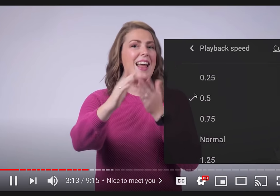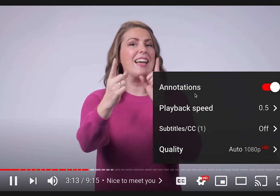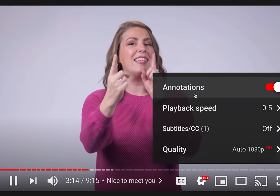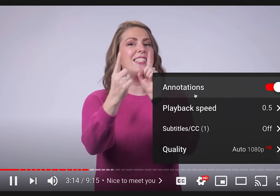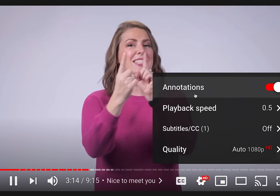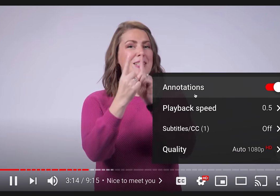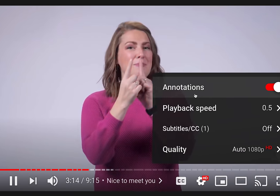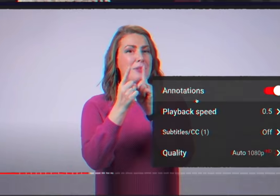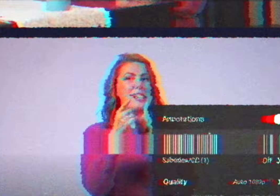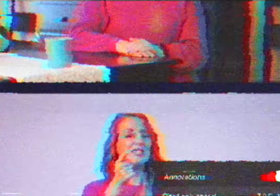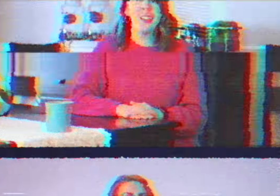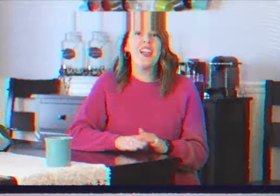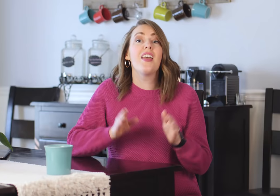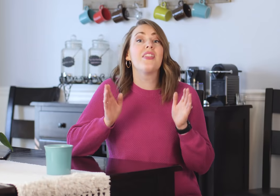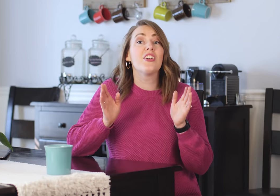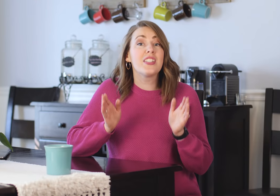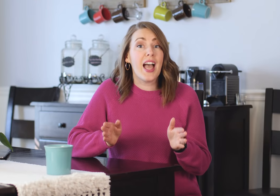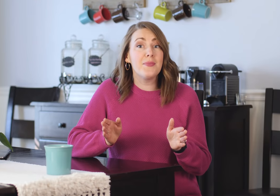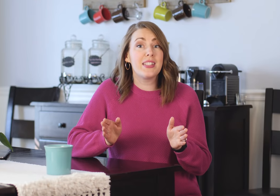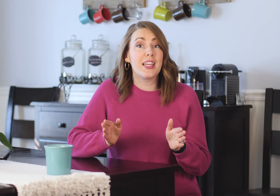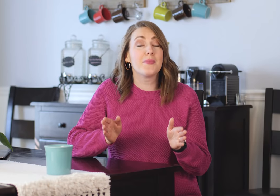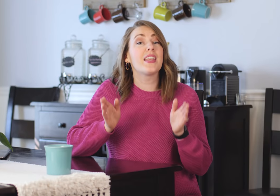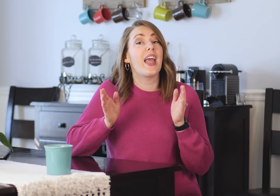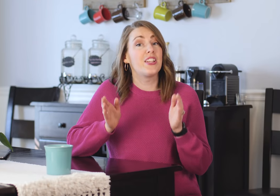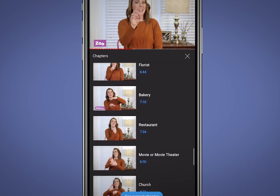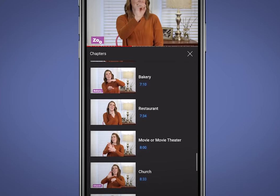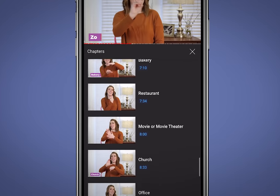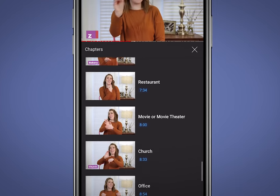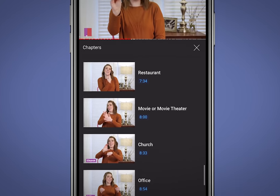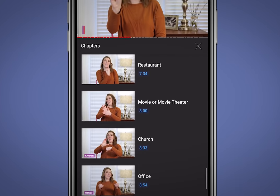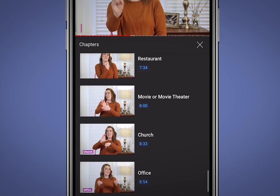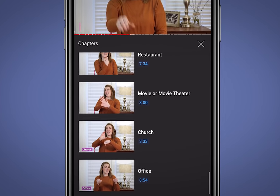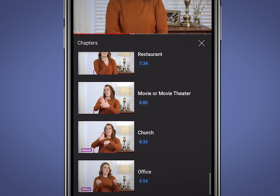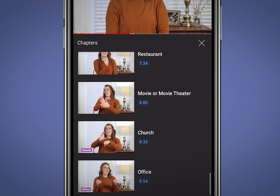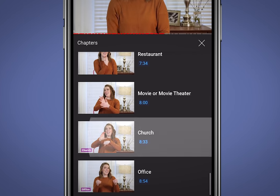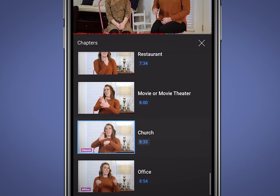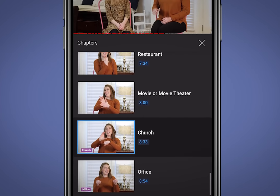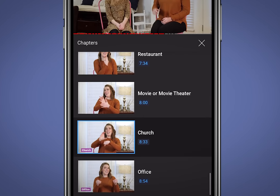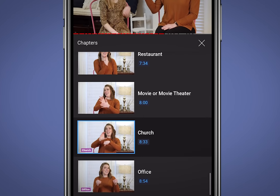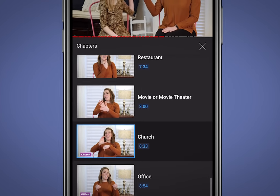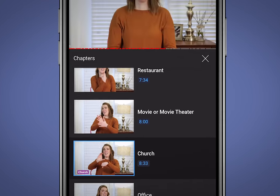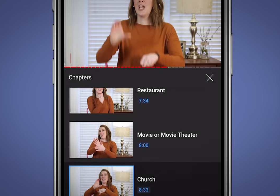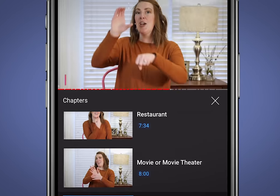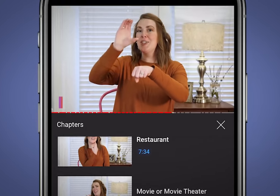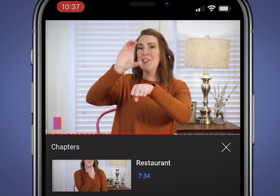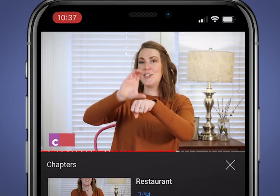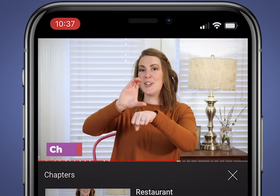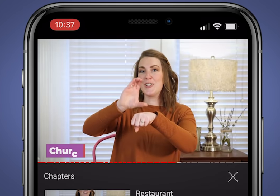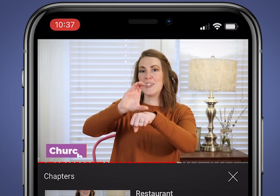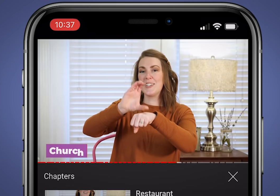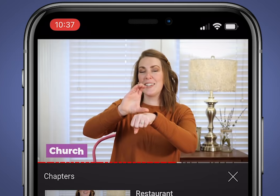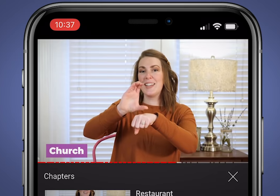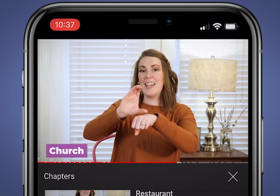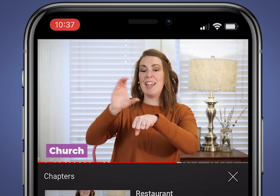down. there are time stamps and chapter markers down below so you can find a specific word.